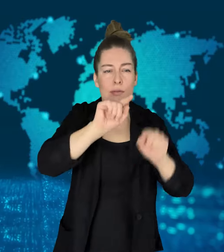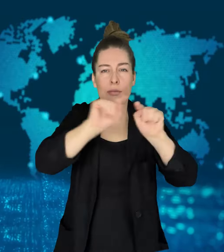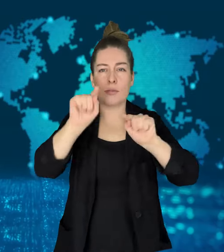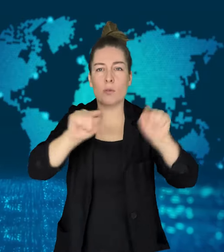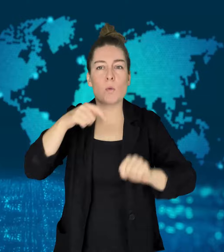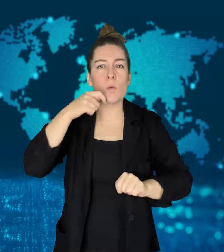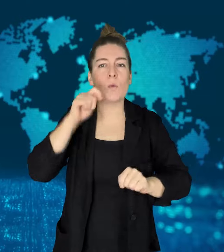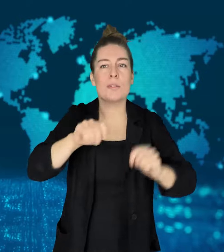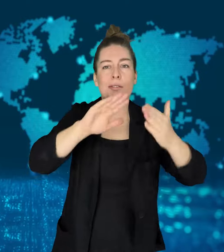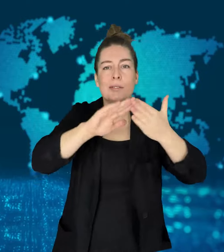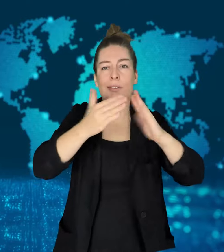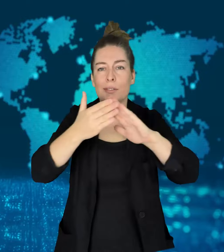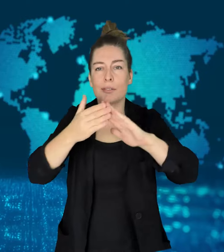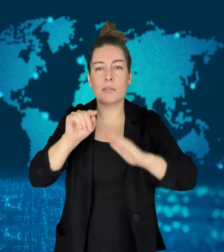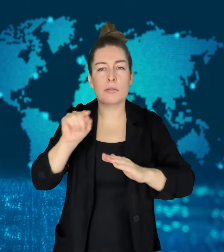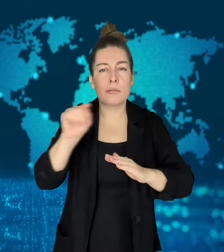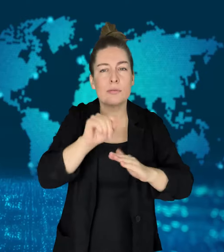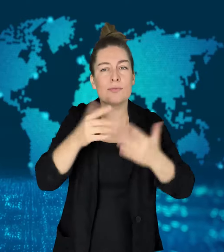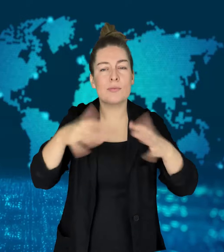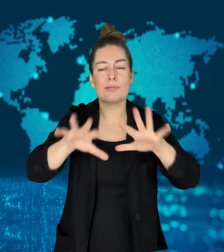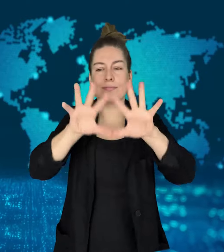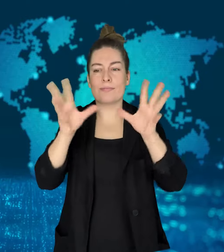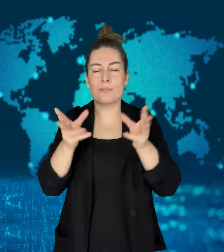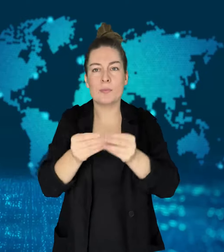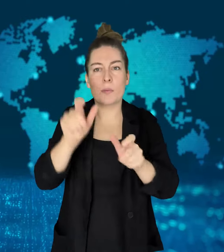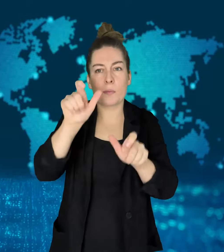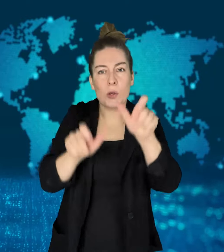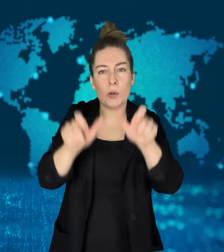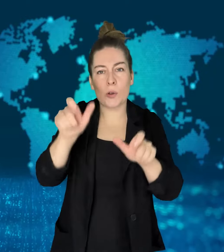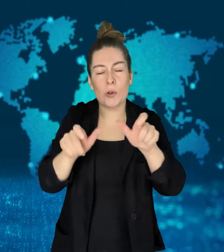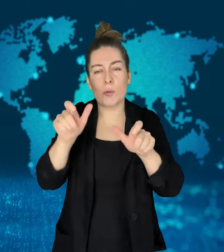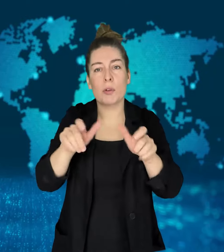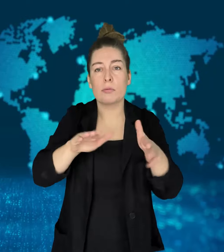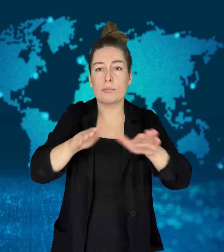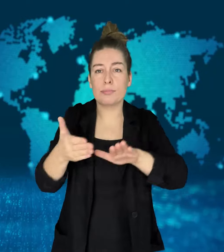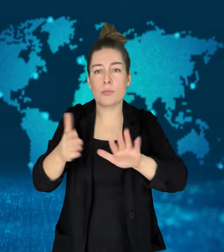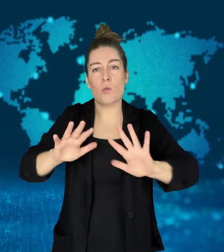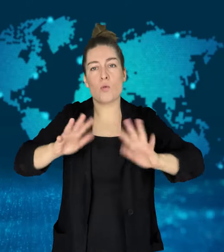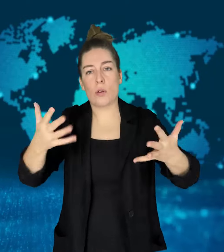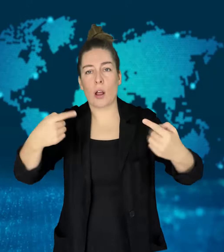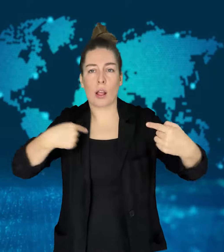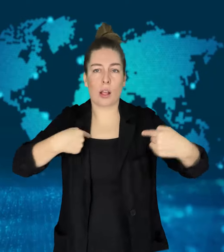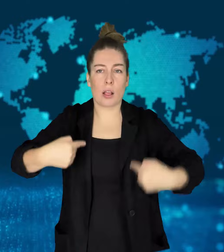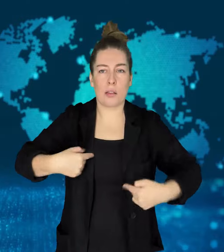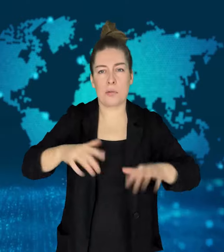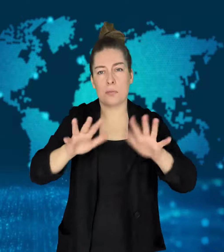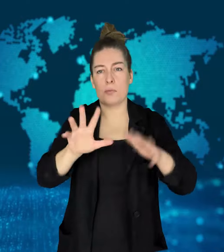and killed or injured around 200 people.